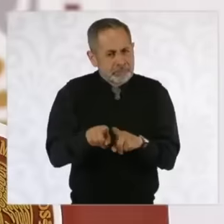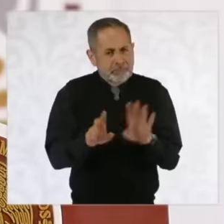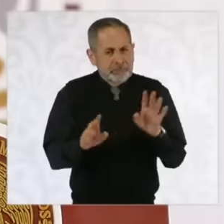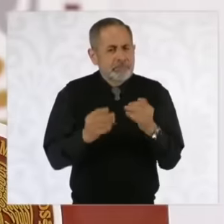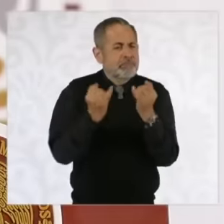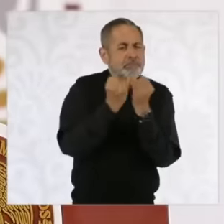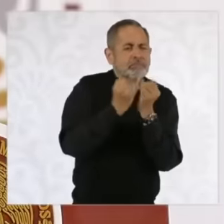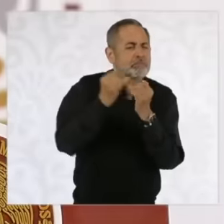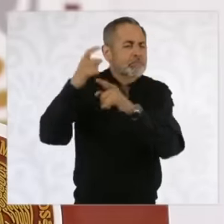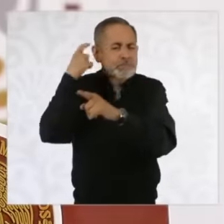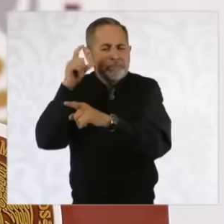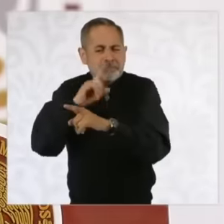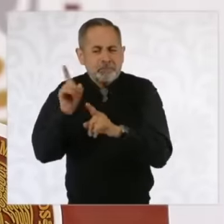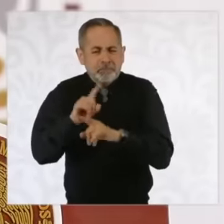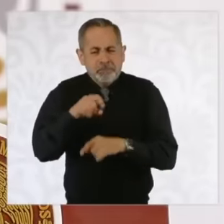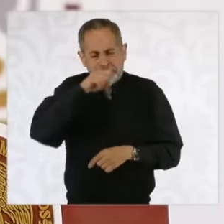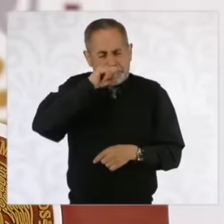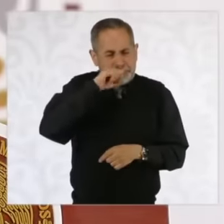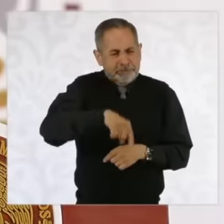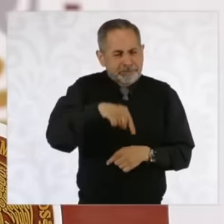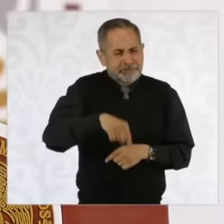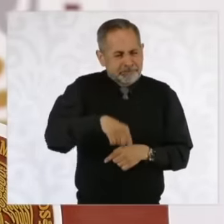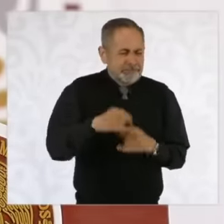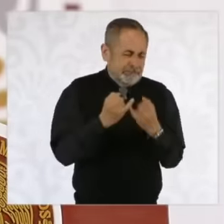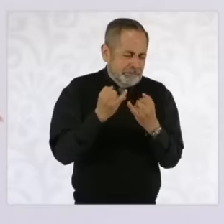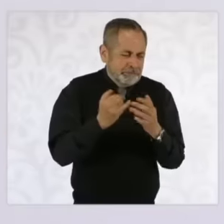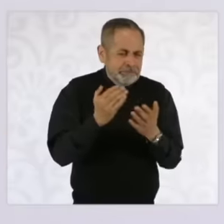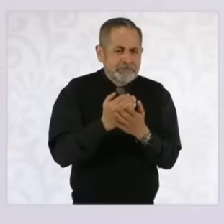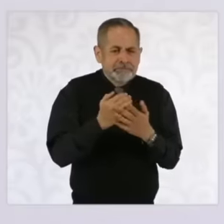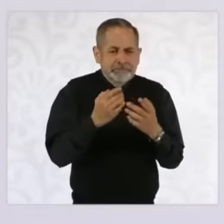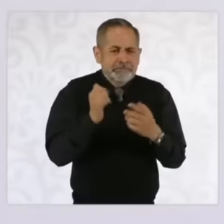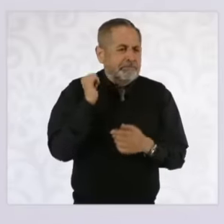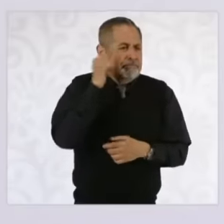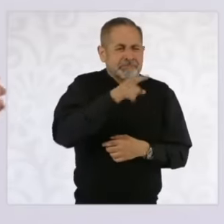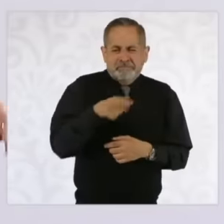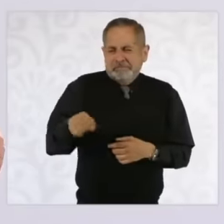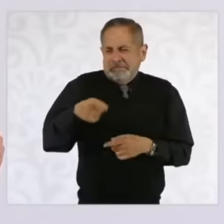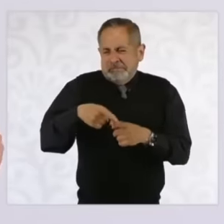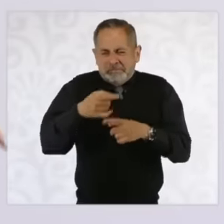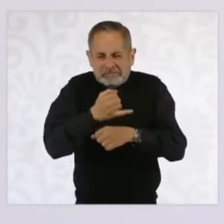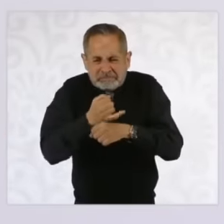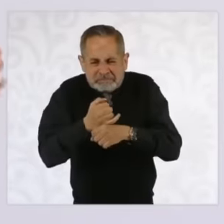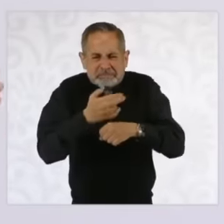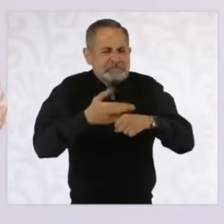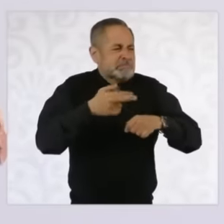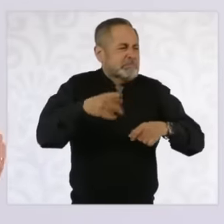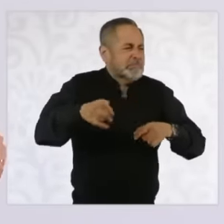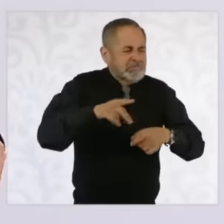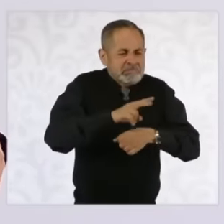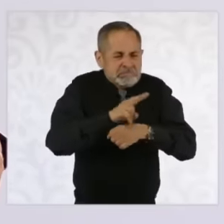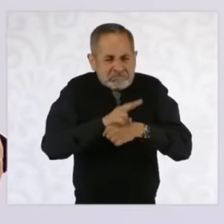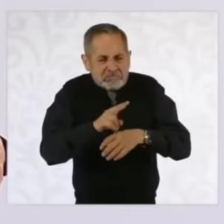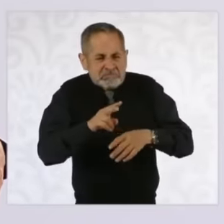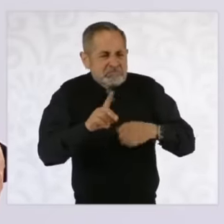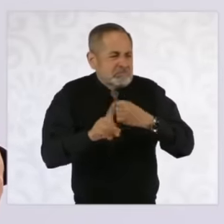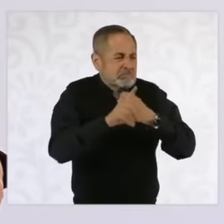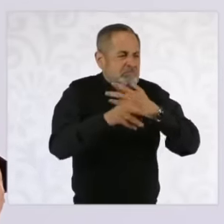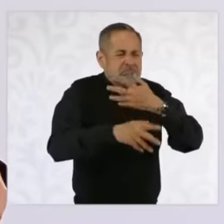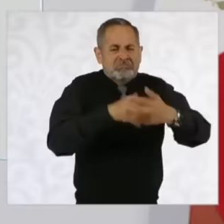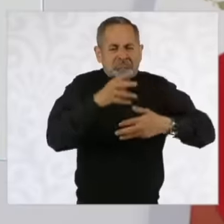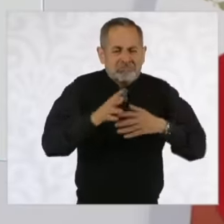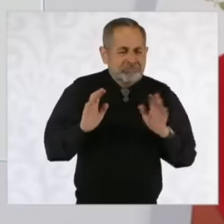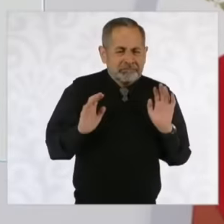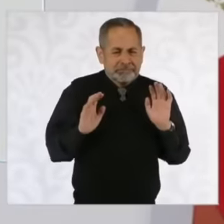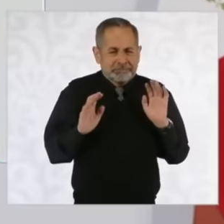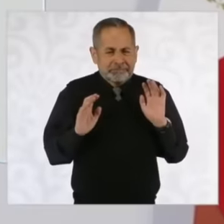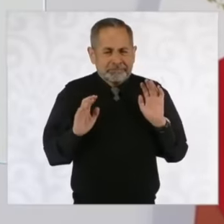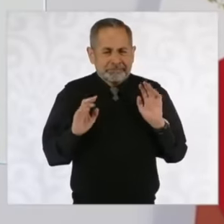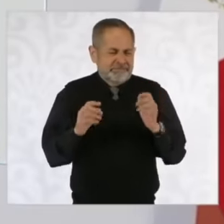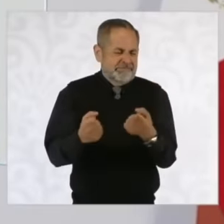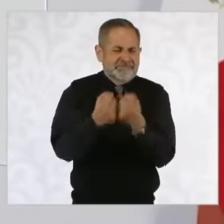Querétaro, a situation of Some Inspector, some security guard who had, uh, some situation